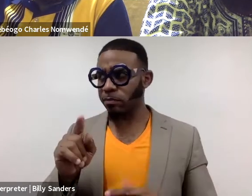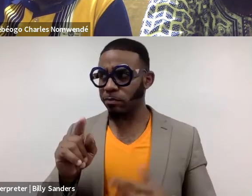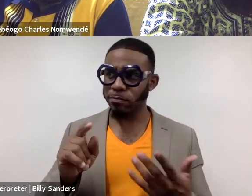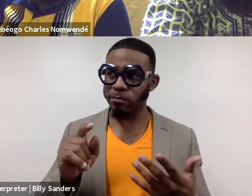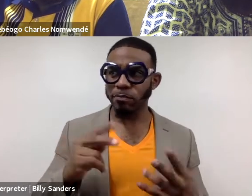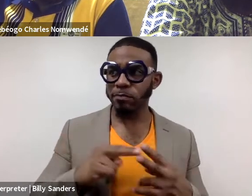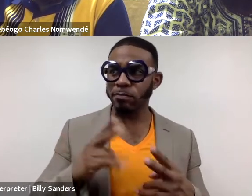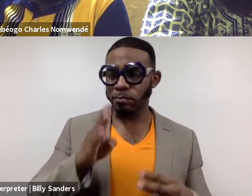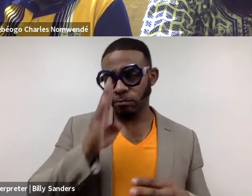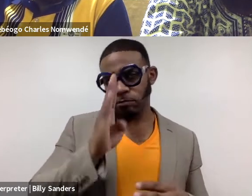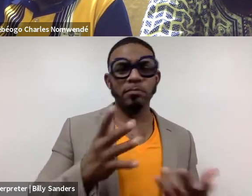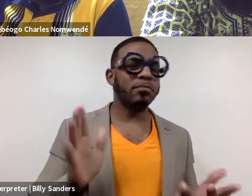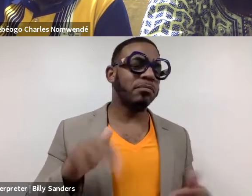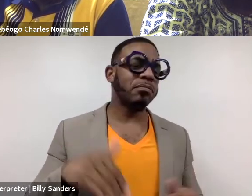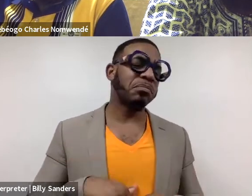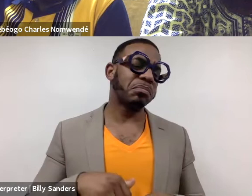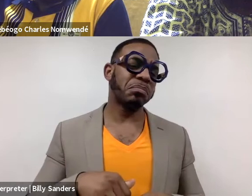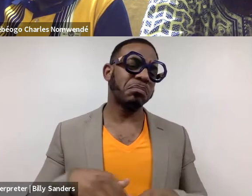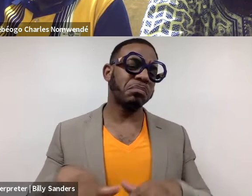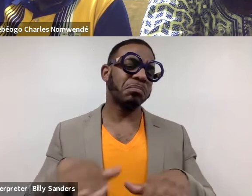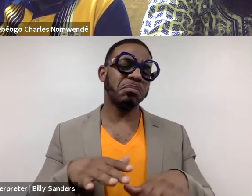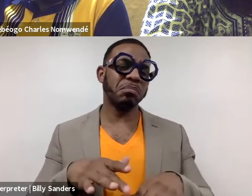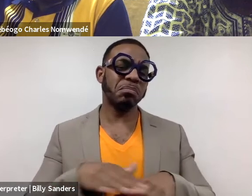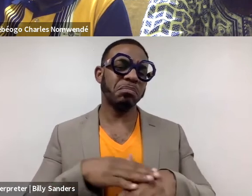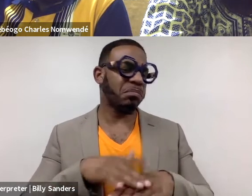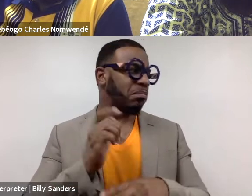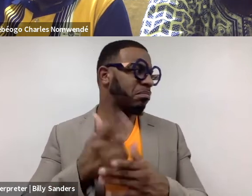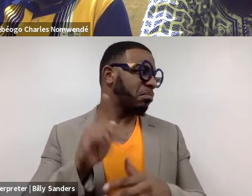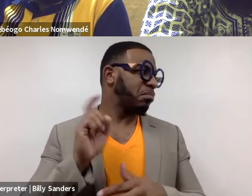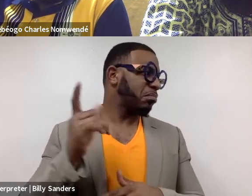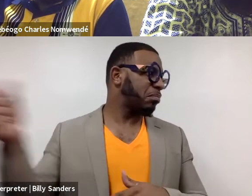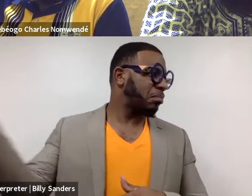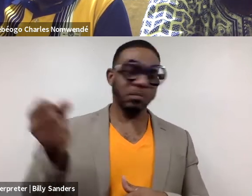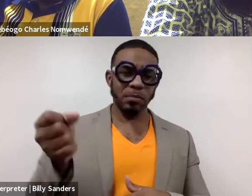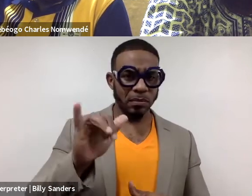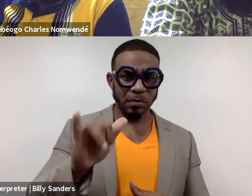"Okay, well, we're building a season. We need somebody from Kenya." It was not that, it came from a place of,